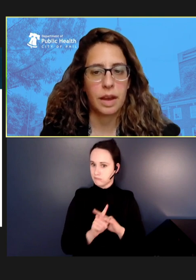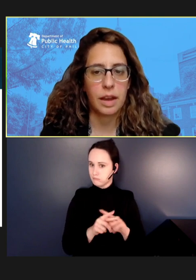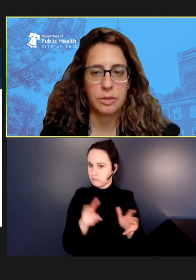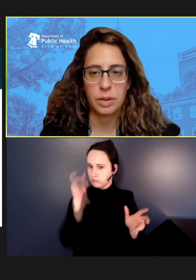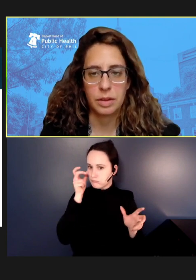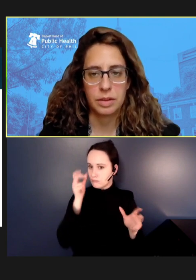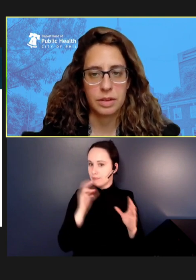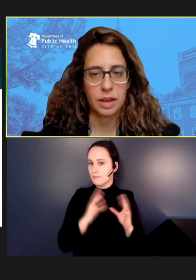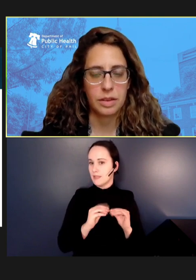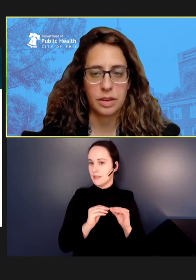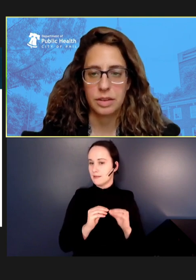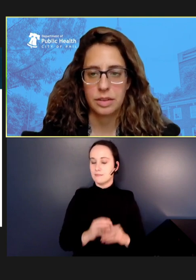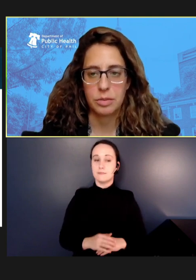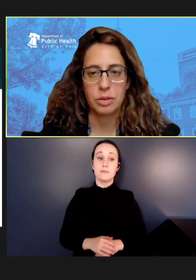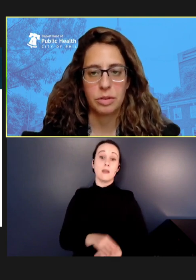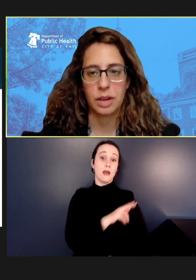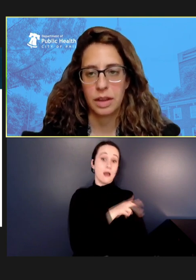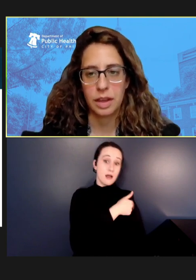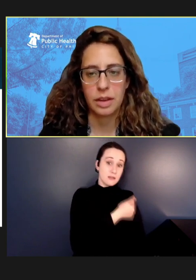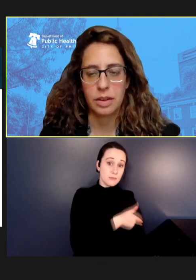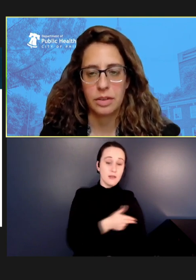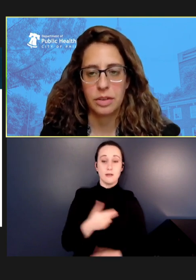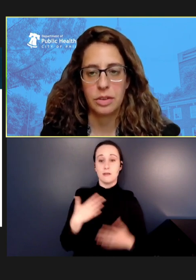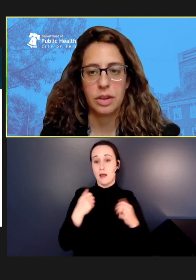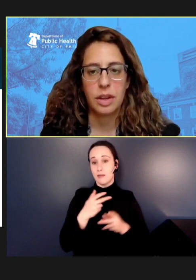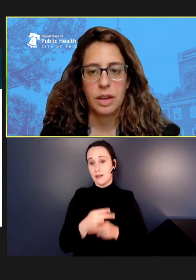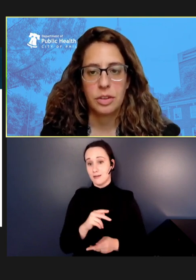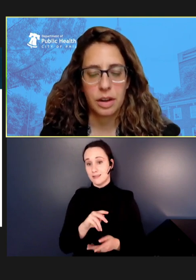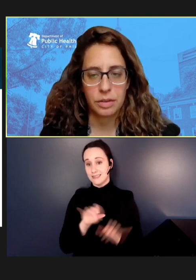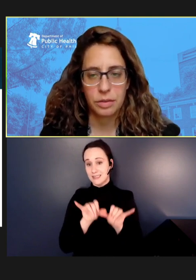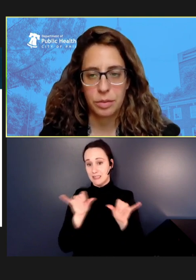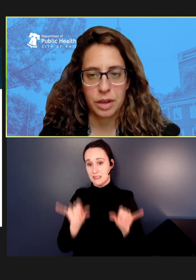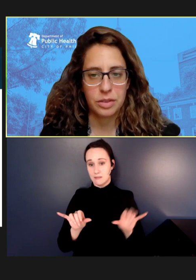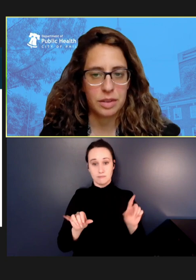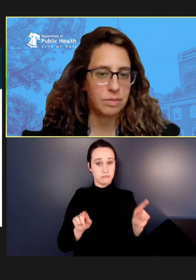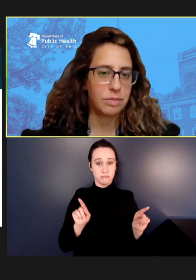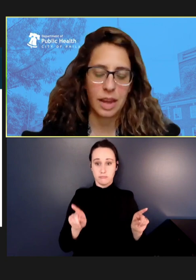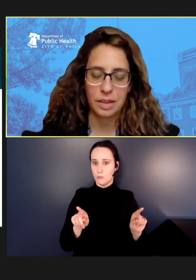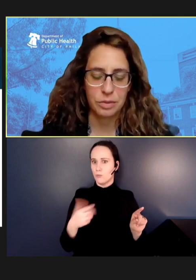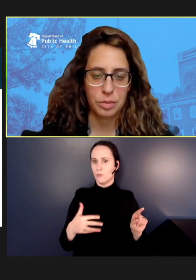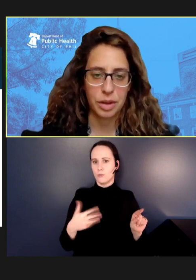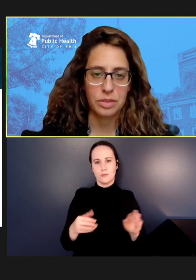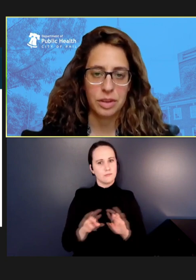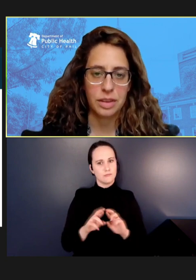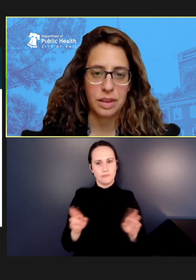Hospitals and health care systems are really eager to share information, get information,